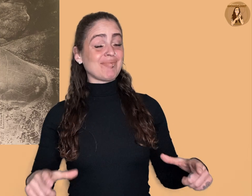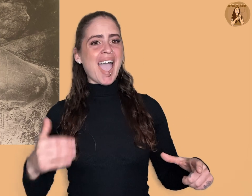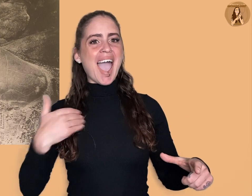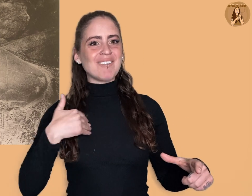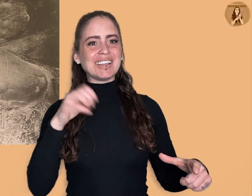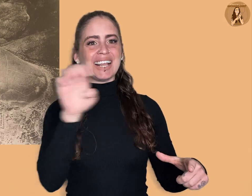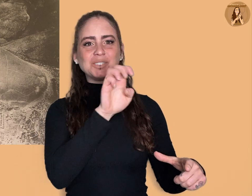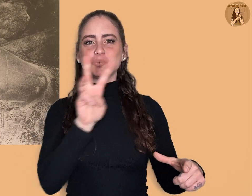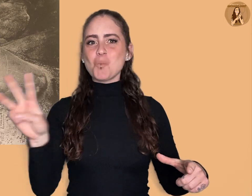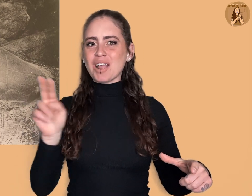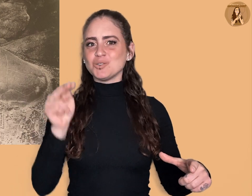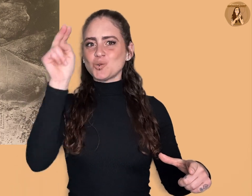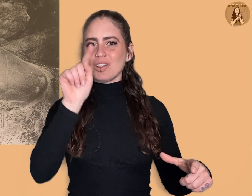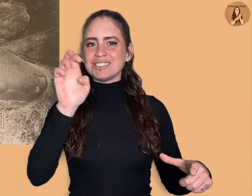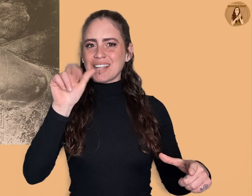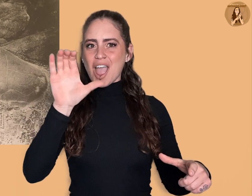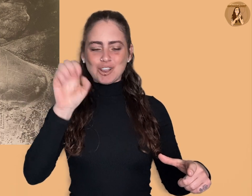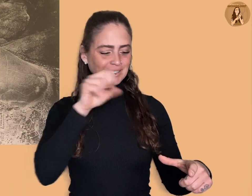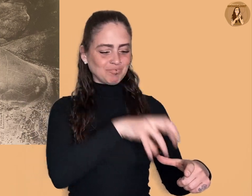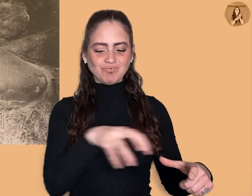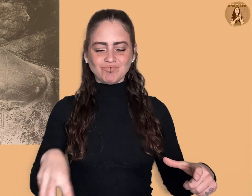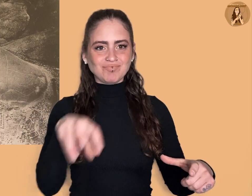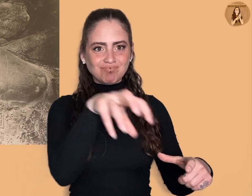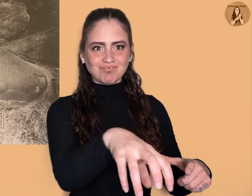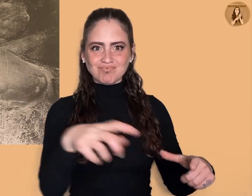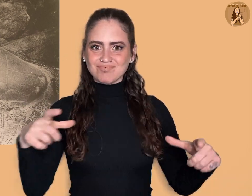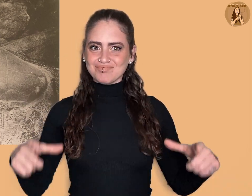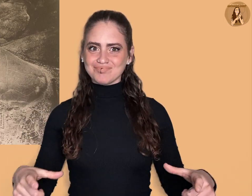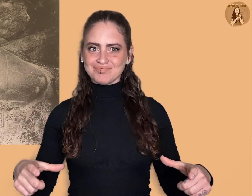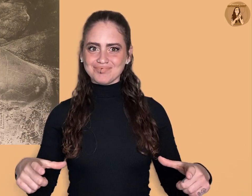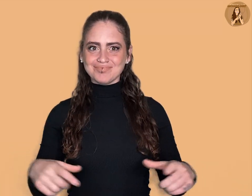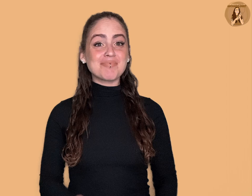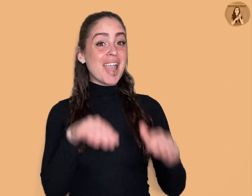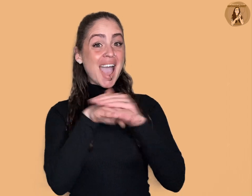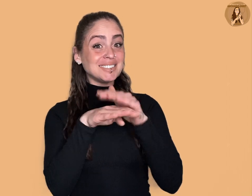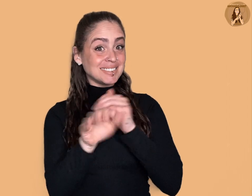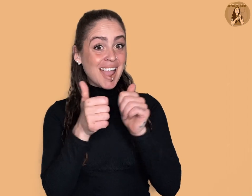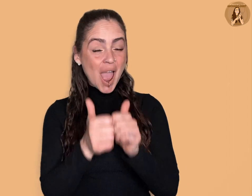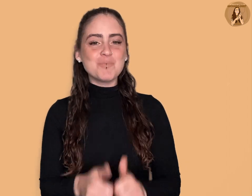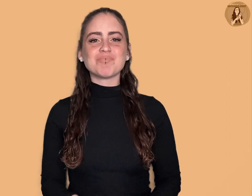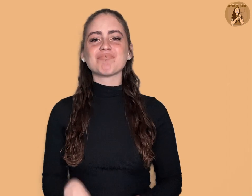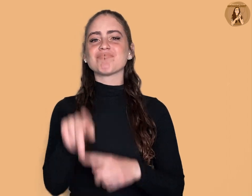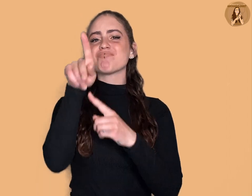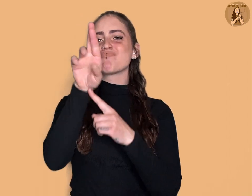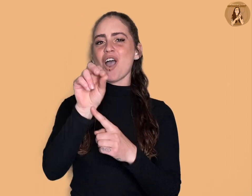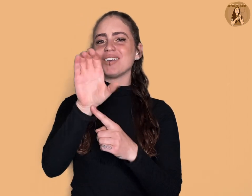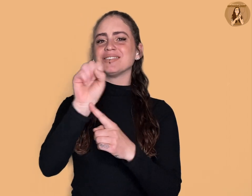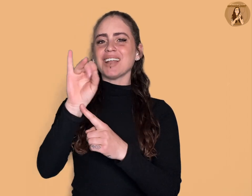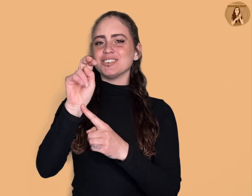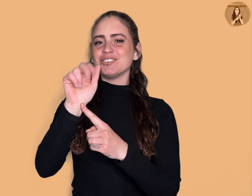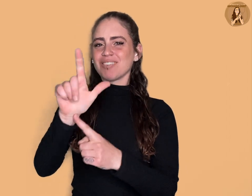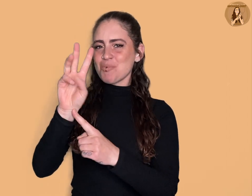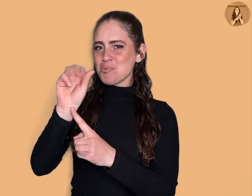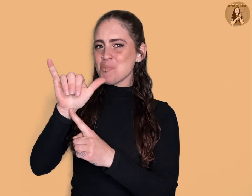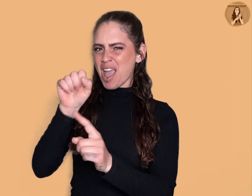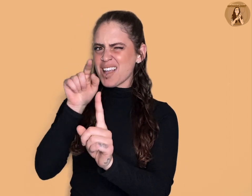ringed by terraces on the east, west, and north. Access into Nemrud Dagi from the North and East terraces are by the Processional Ways;